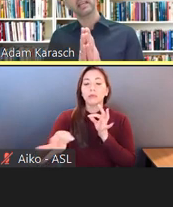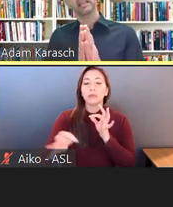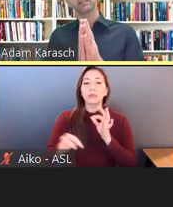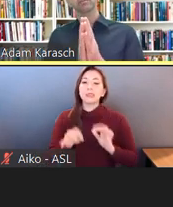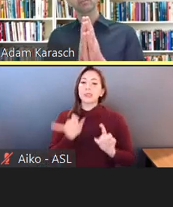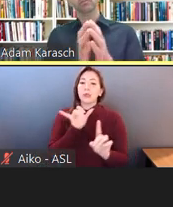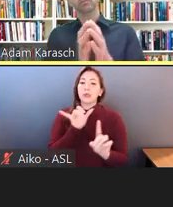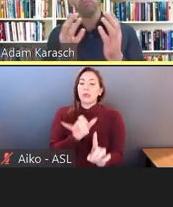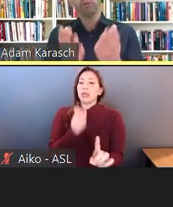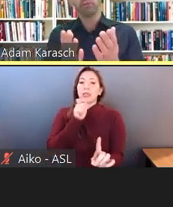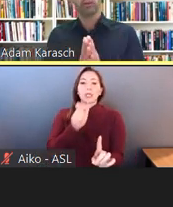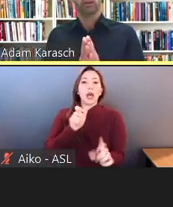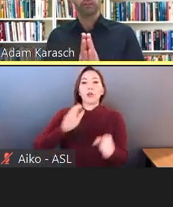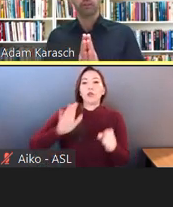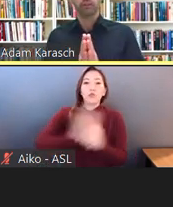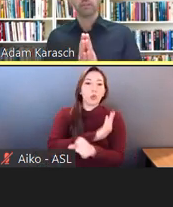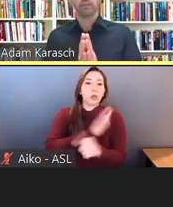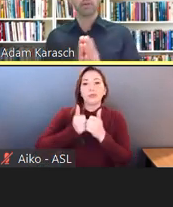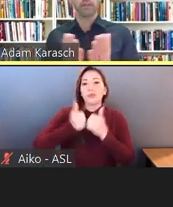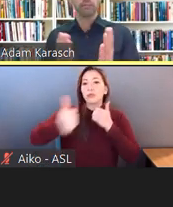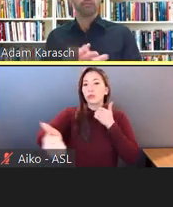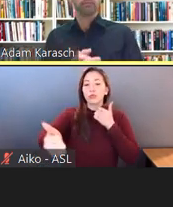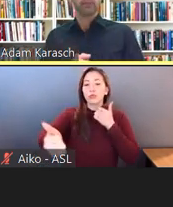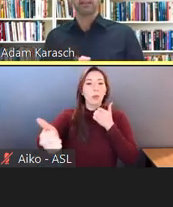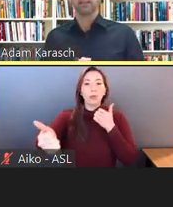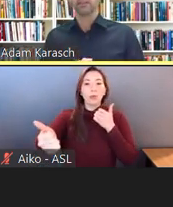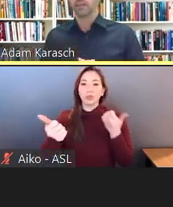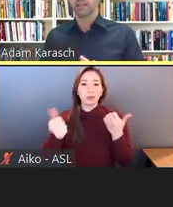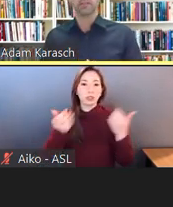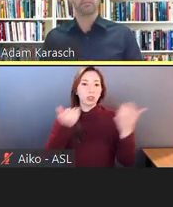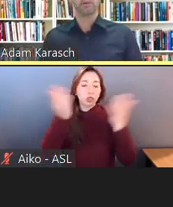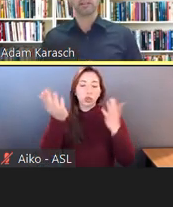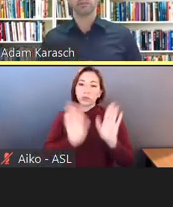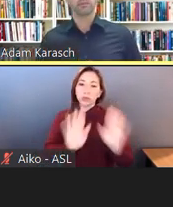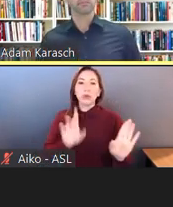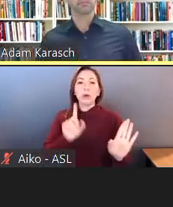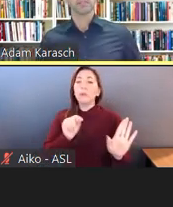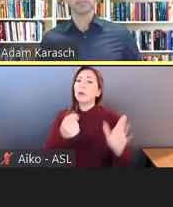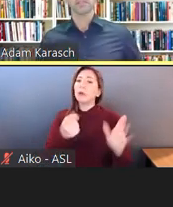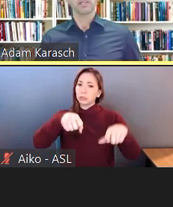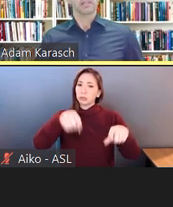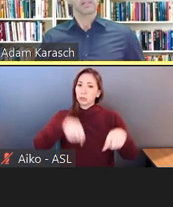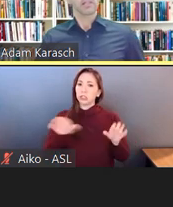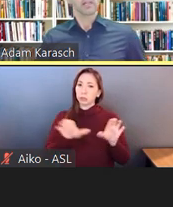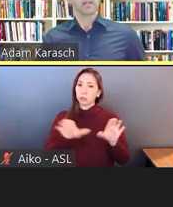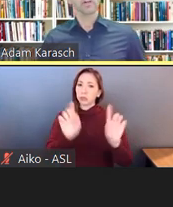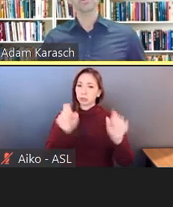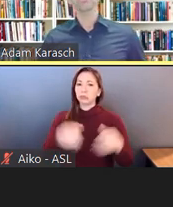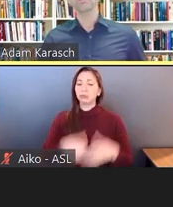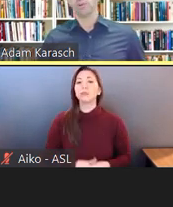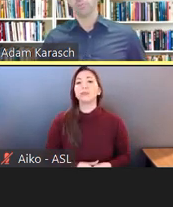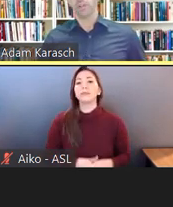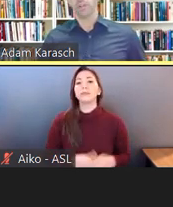a fully remote service, but it is possible. Audio description.